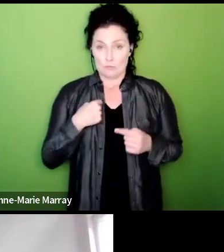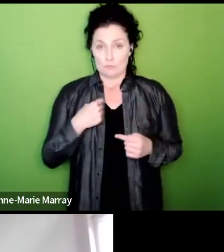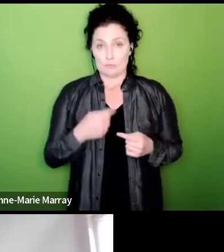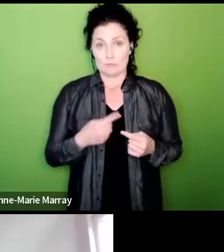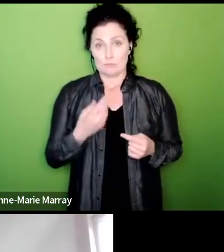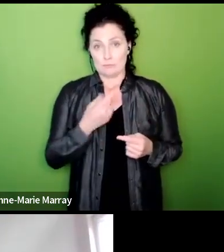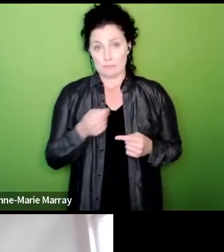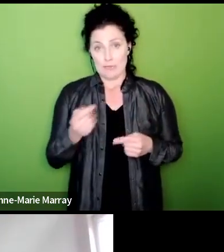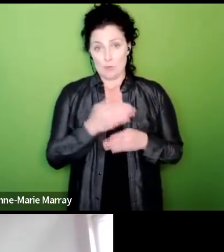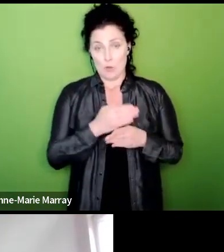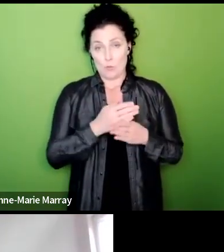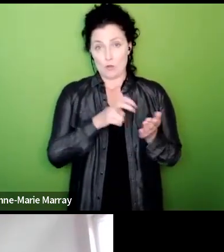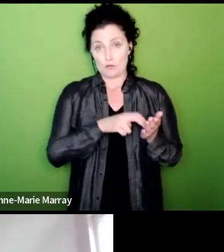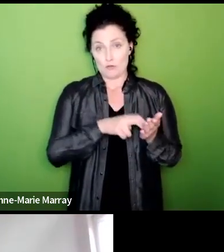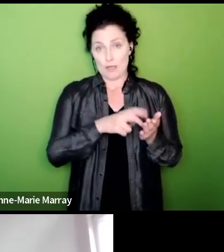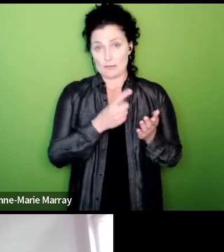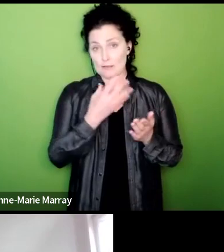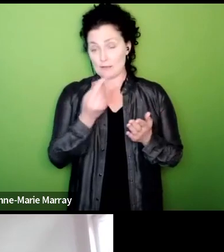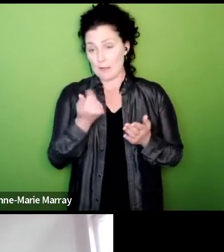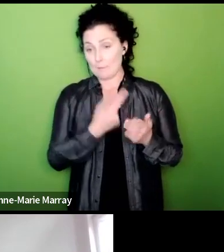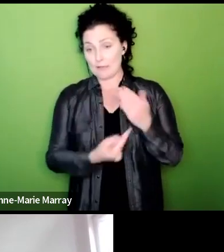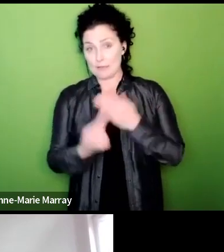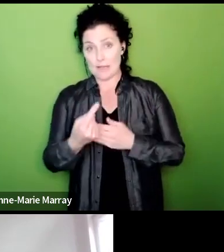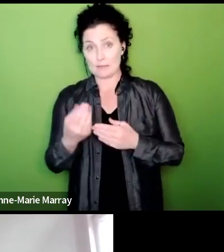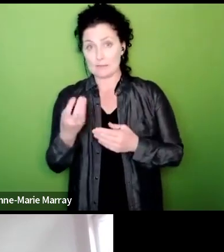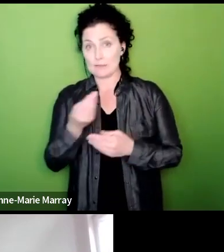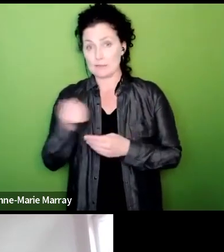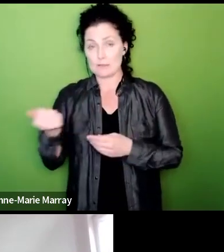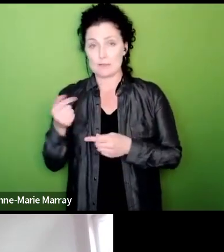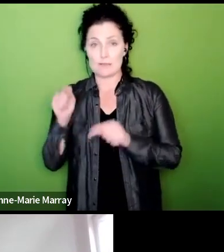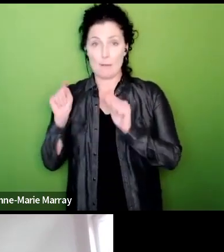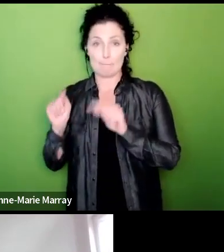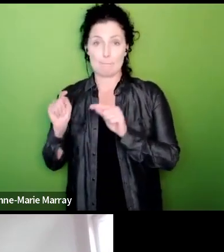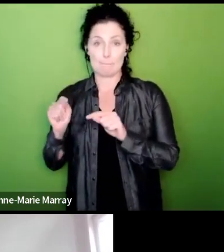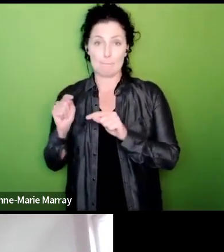some work for suppliers they're concerned about crossing the picket line or being asked to cover